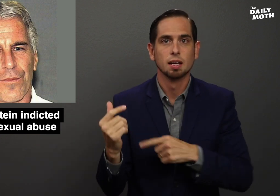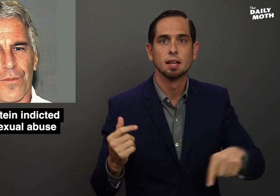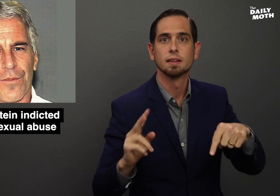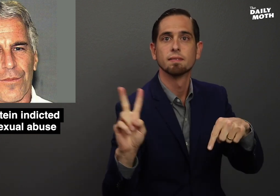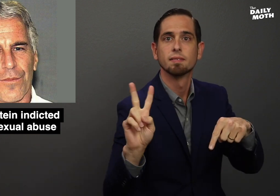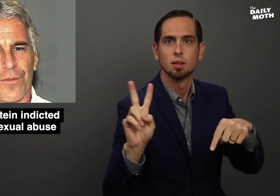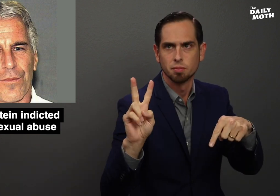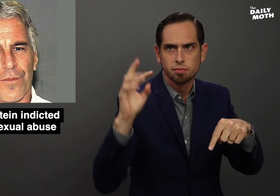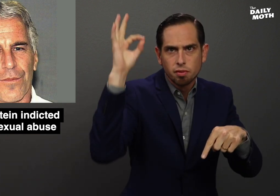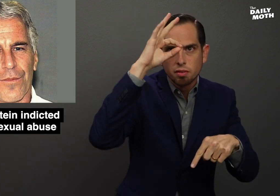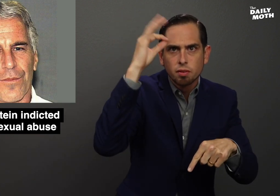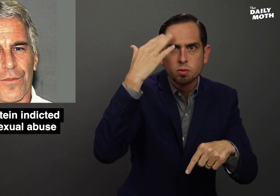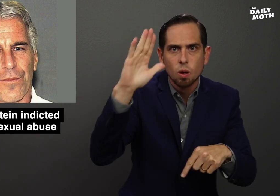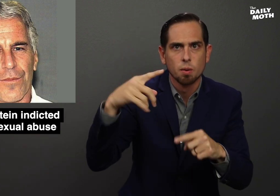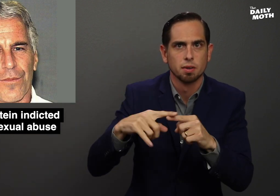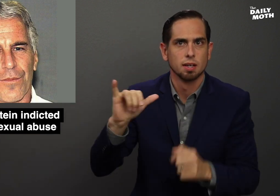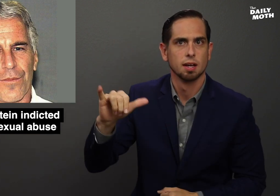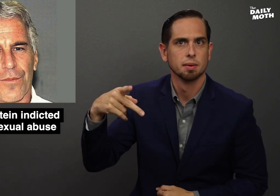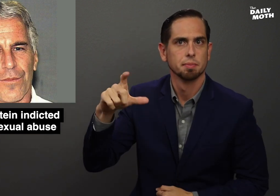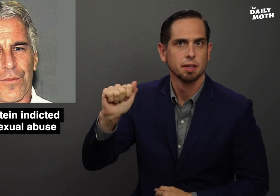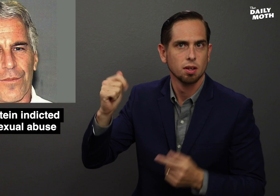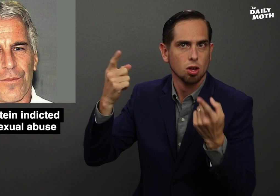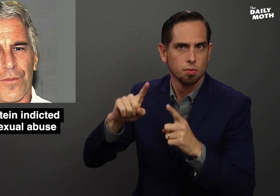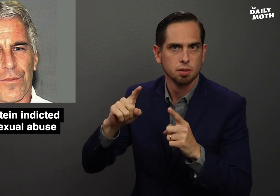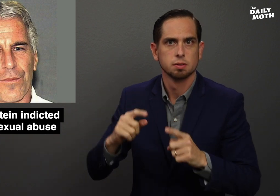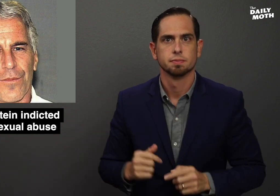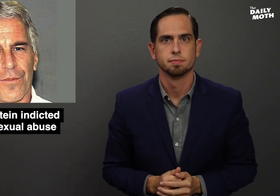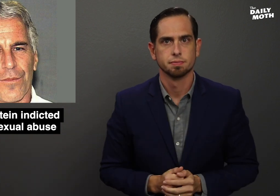because the victims didn't know about the plea agreement.